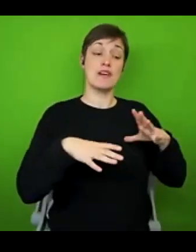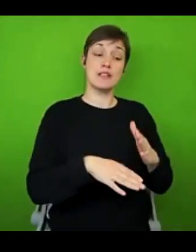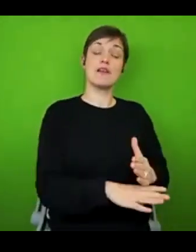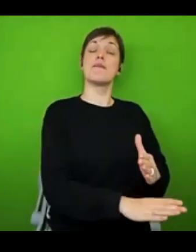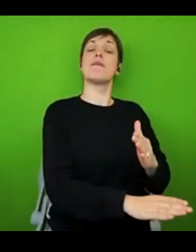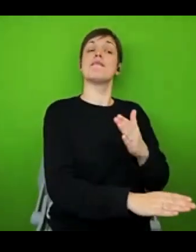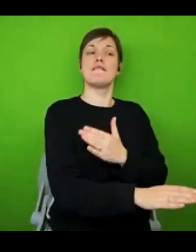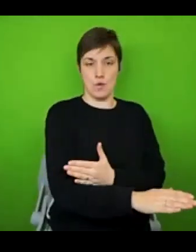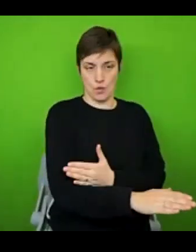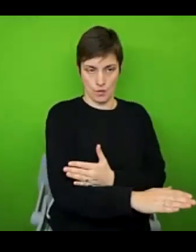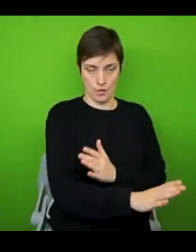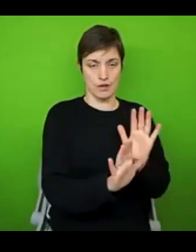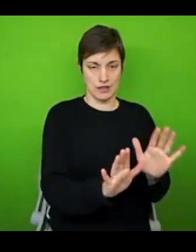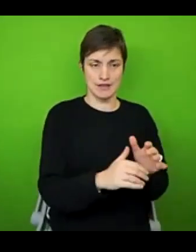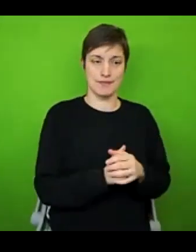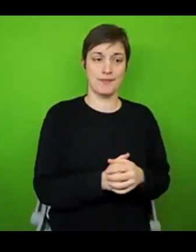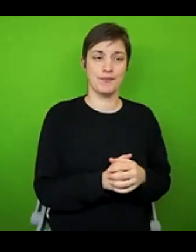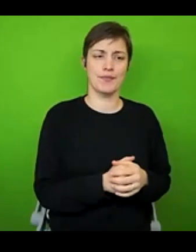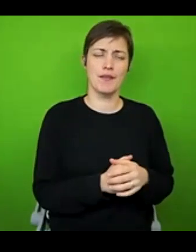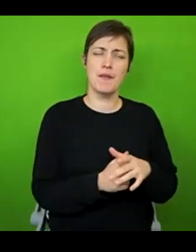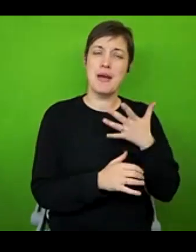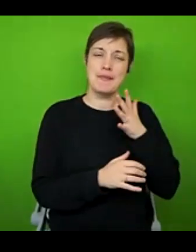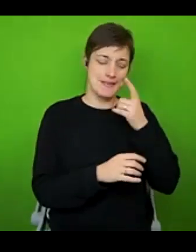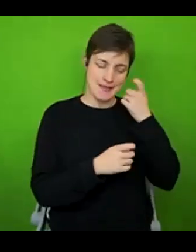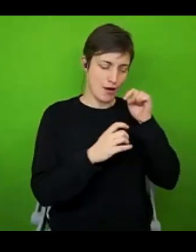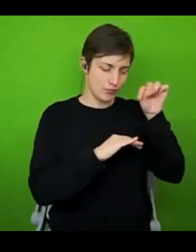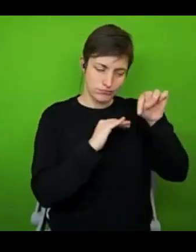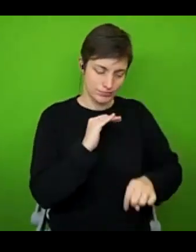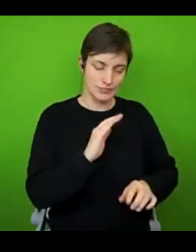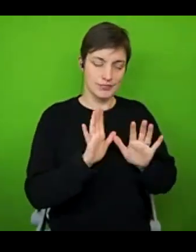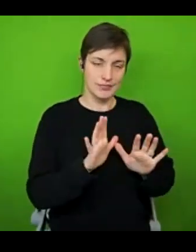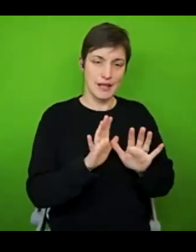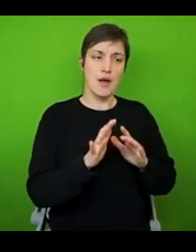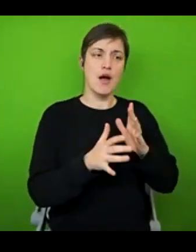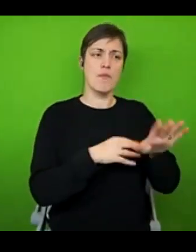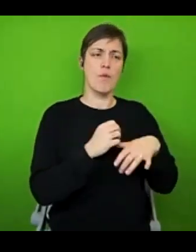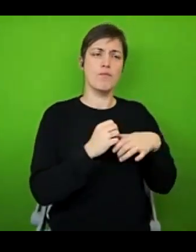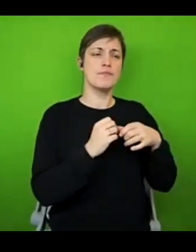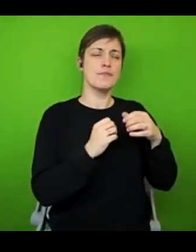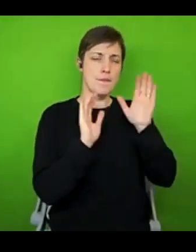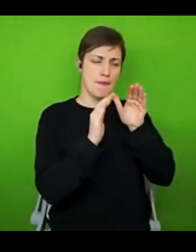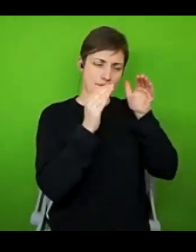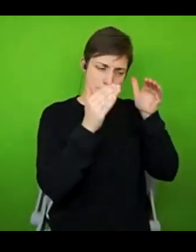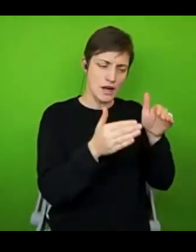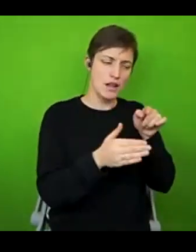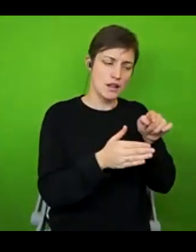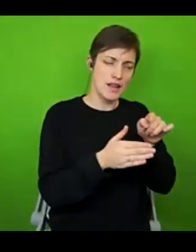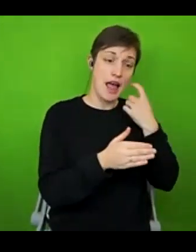And maybe I'm overthinking this a little bit. But ever since I've become more mindful about doing everyday tasks like this, I actually think the food tastes better too.